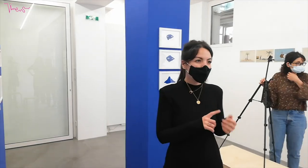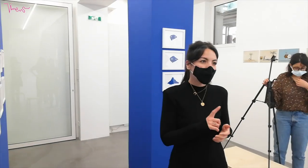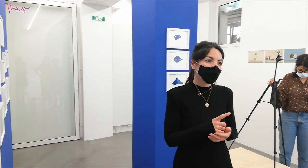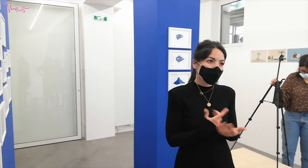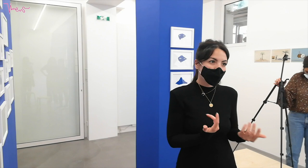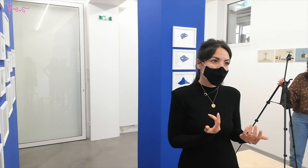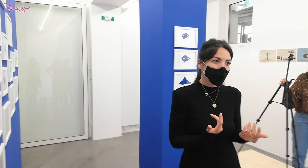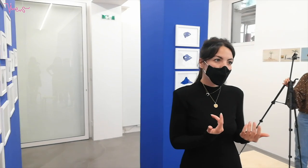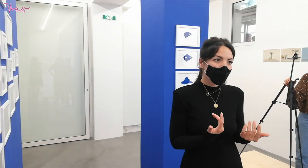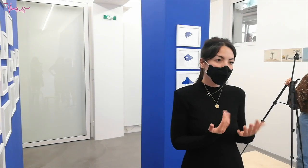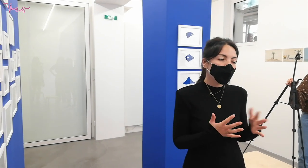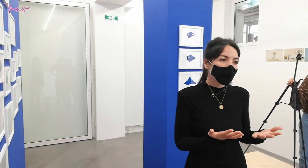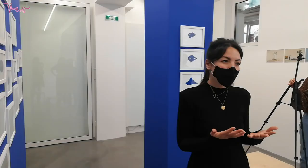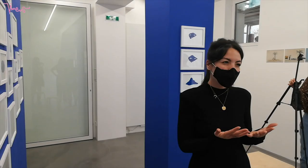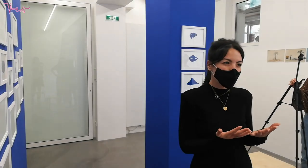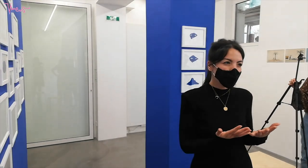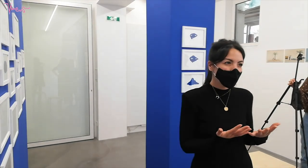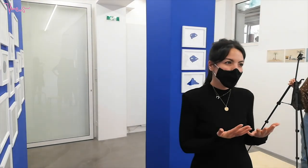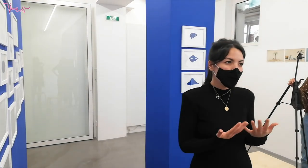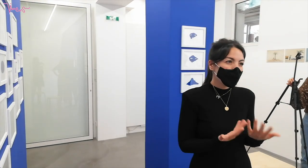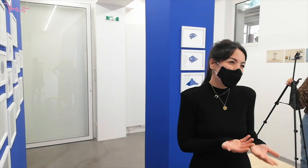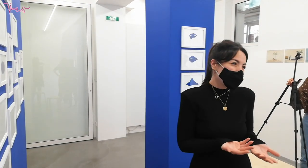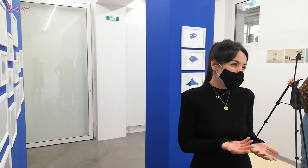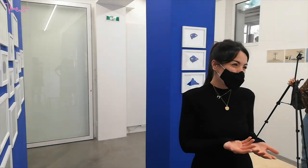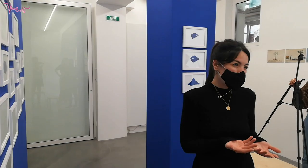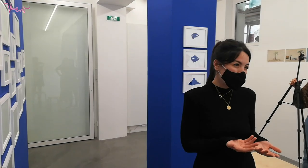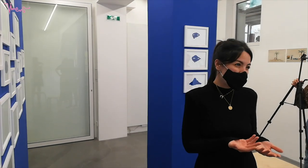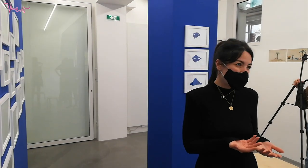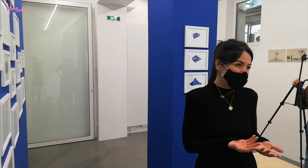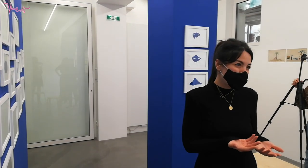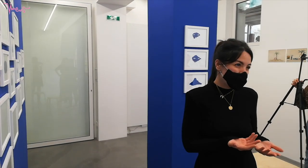We still have to last at least 30 minutes. Maybe it's better to sit down?